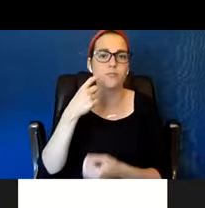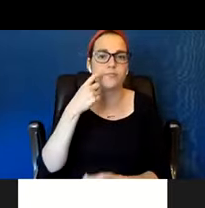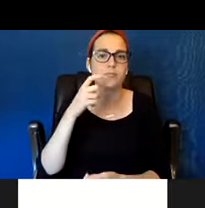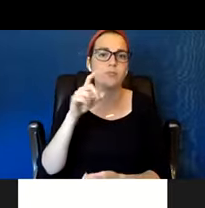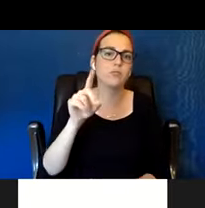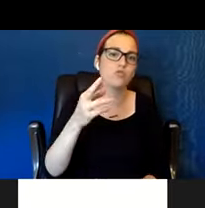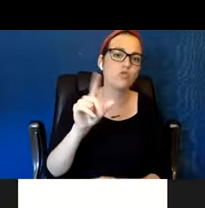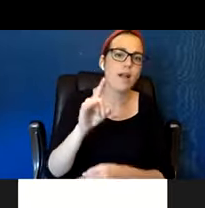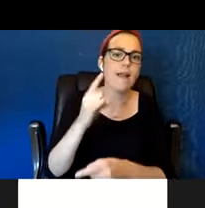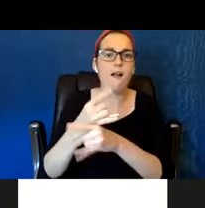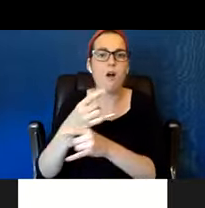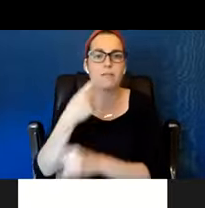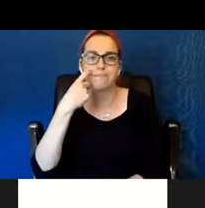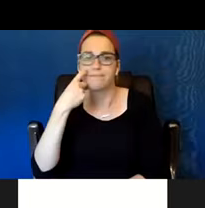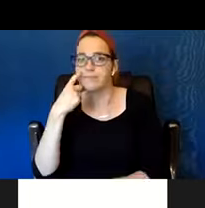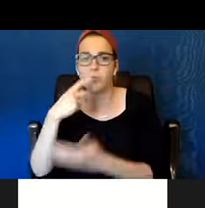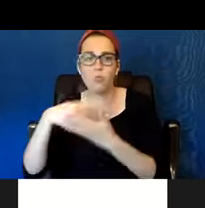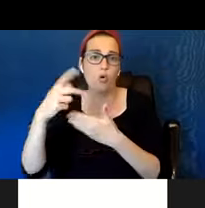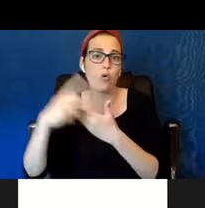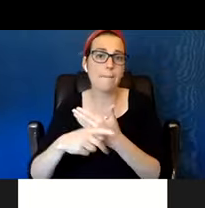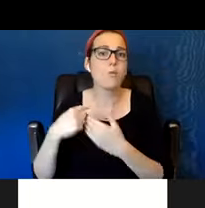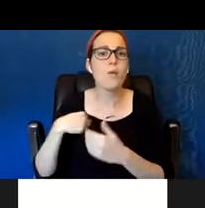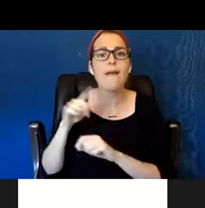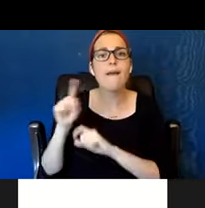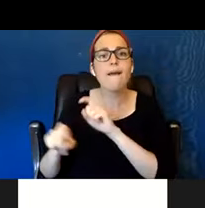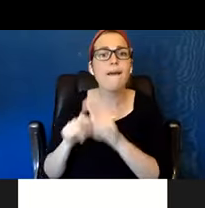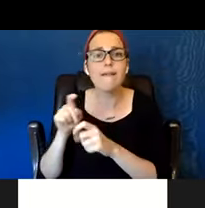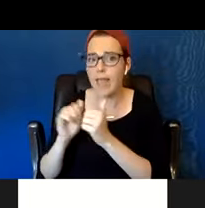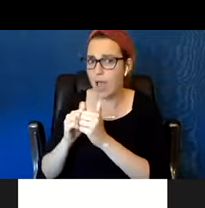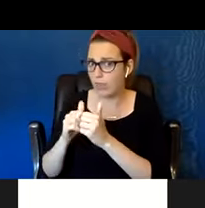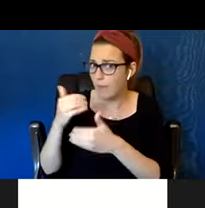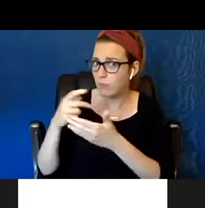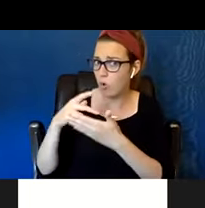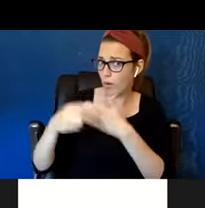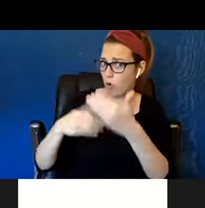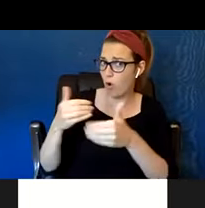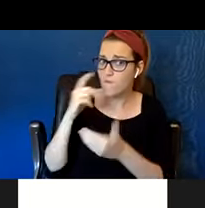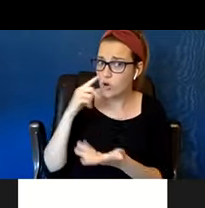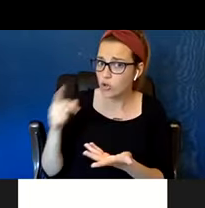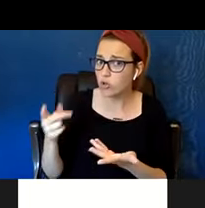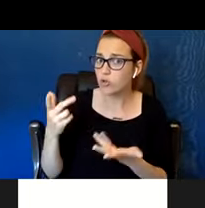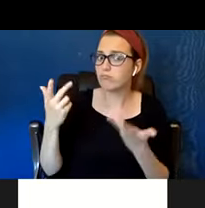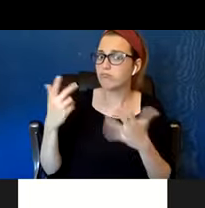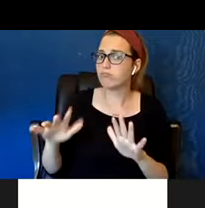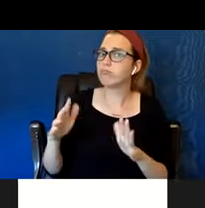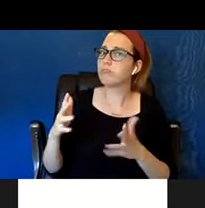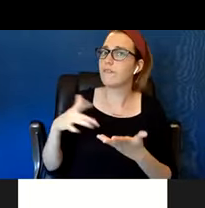Did you get what you wanted out of it? Just trying to get more information. And then once we have this information,